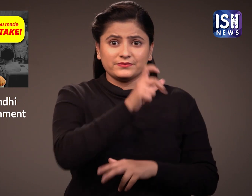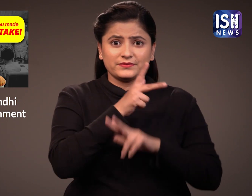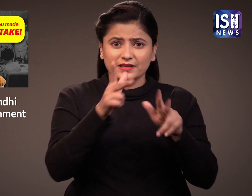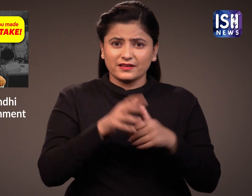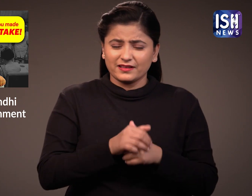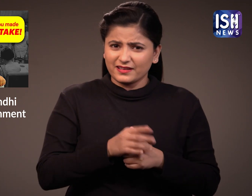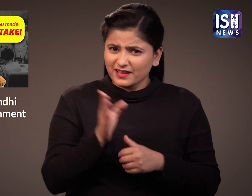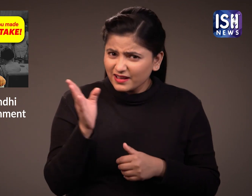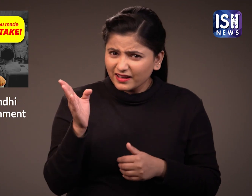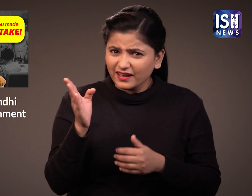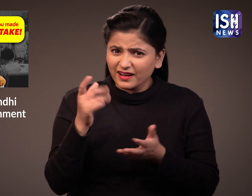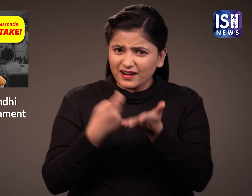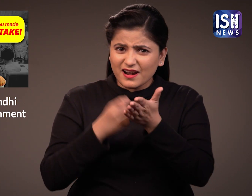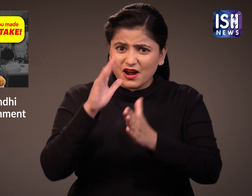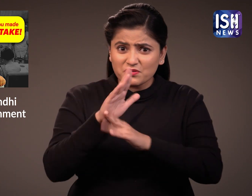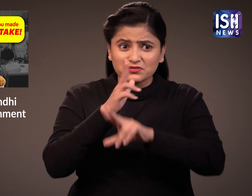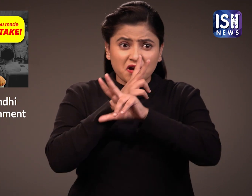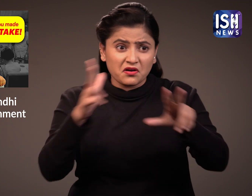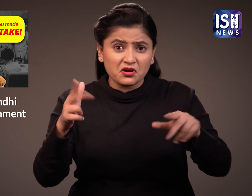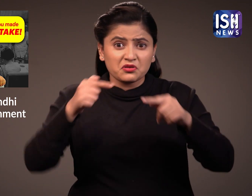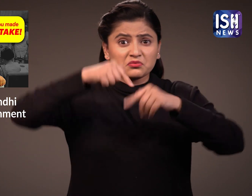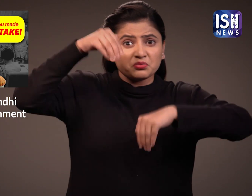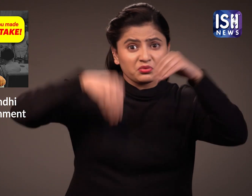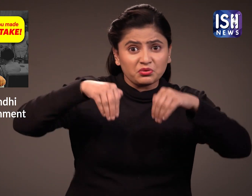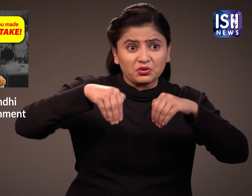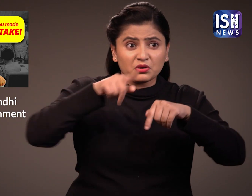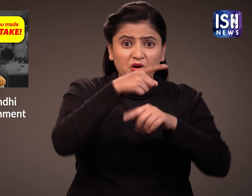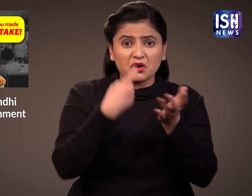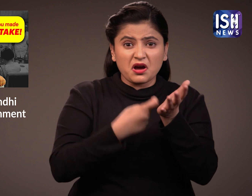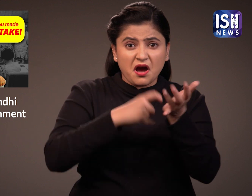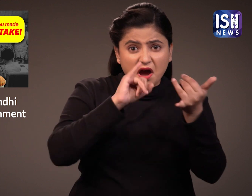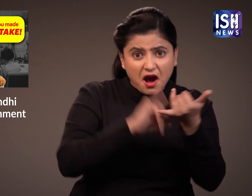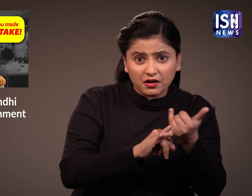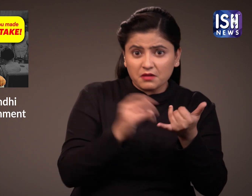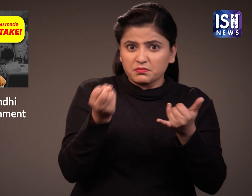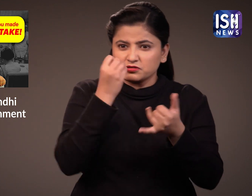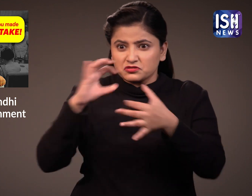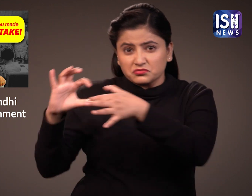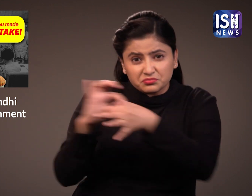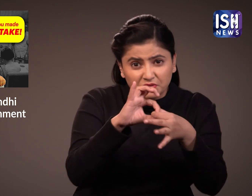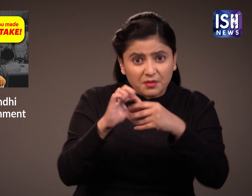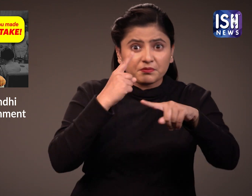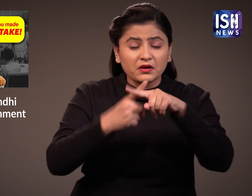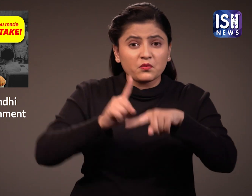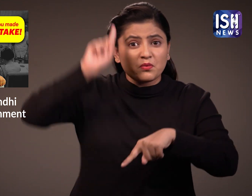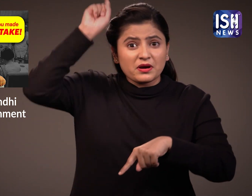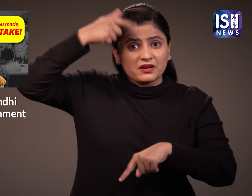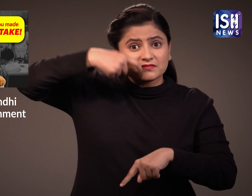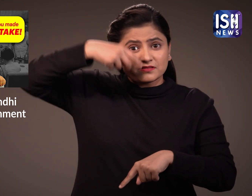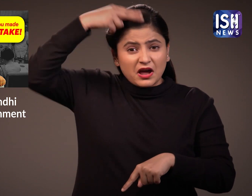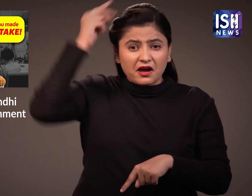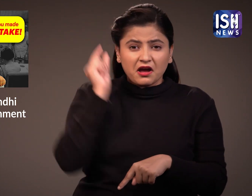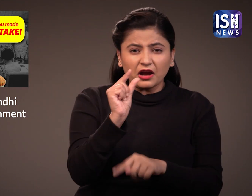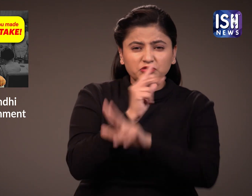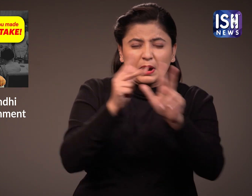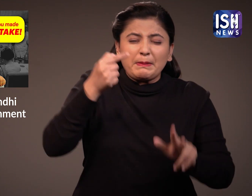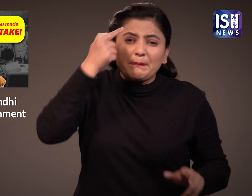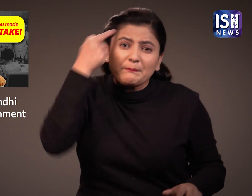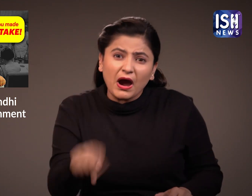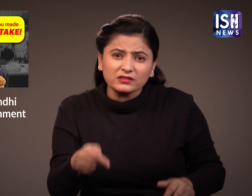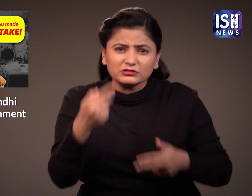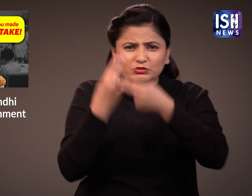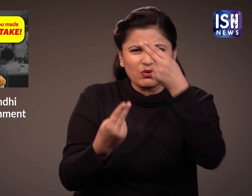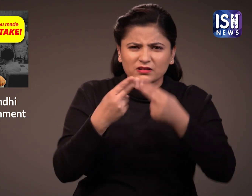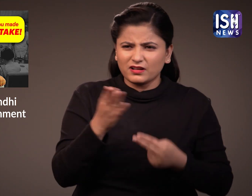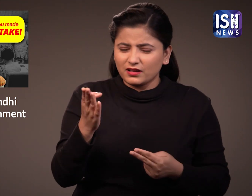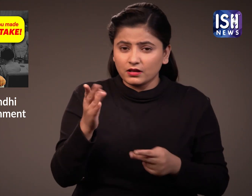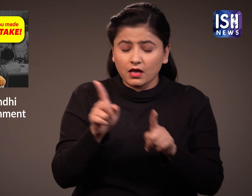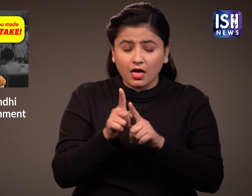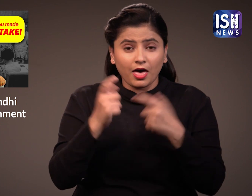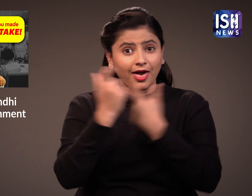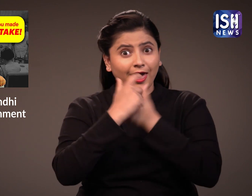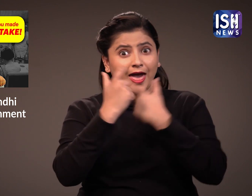laughed when he heard Rahul Gandhi's comments on the BJP and the RSS.